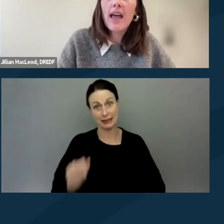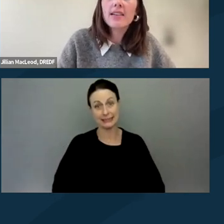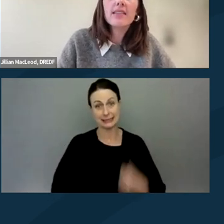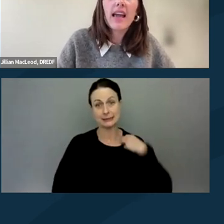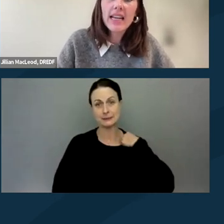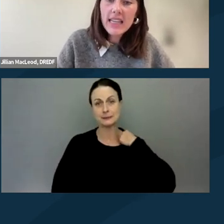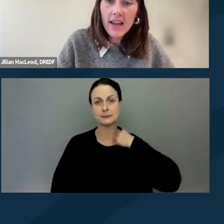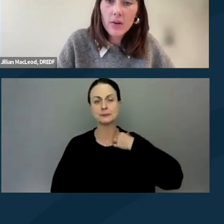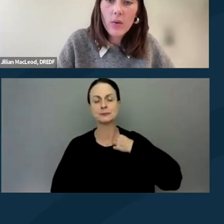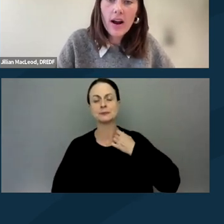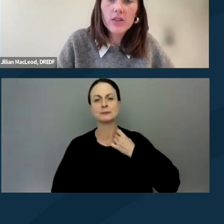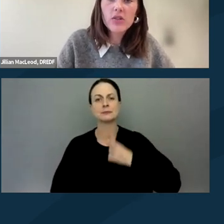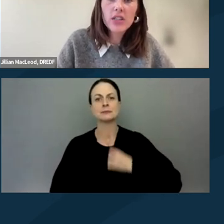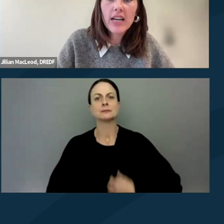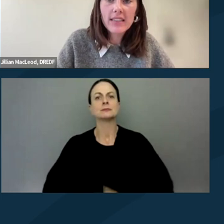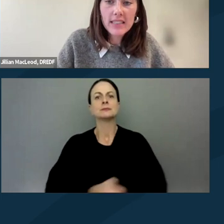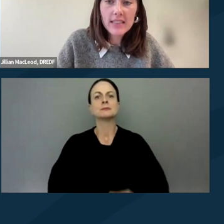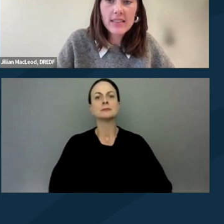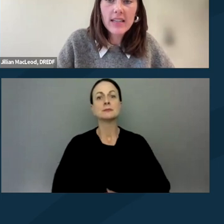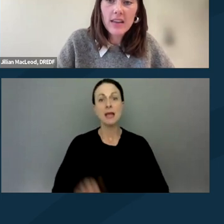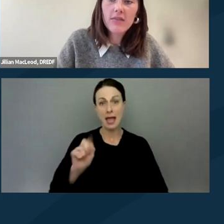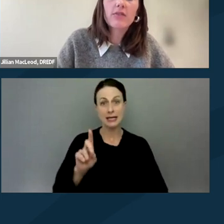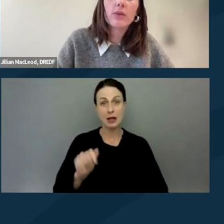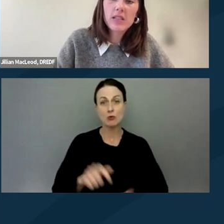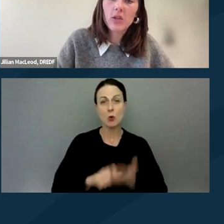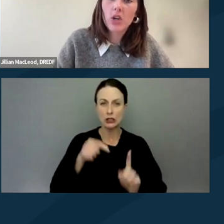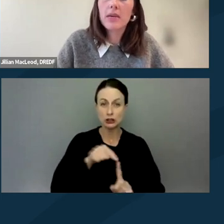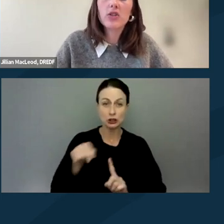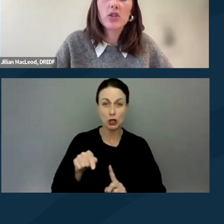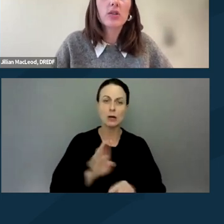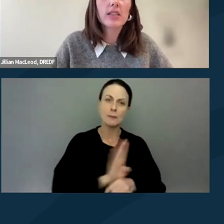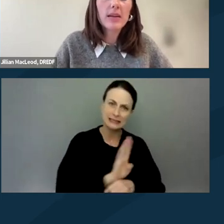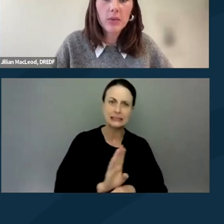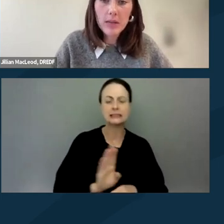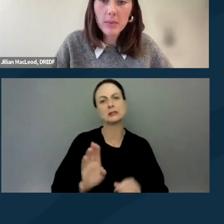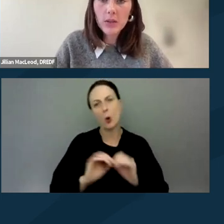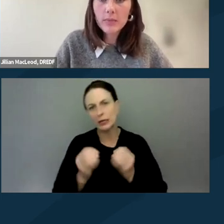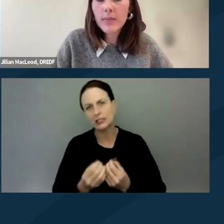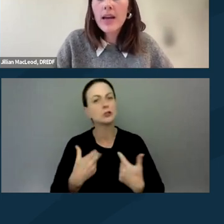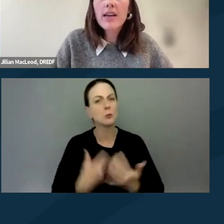And the ADA requires certain entities to give reasonable accommodations to disabled people.